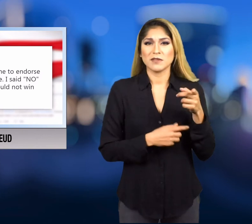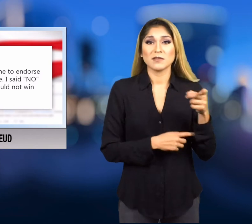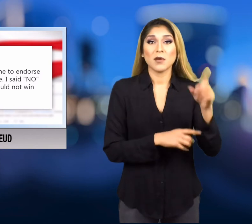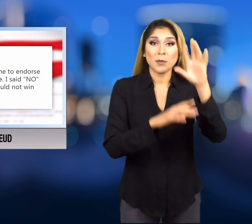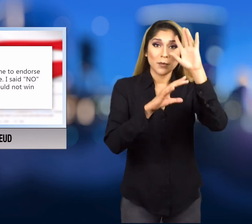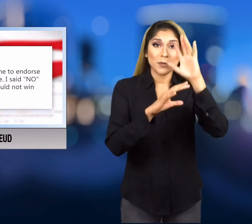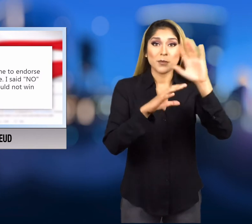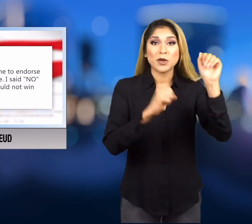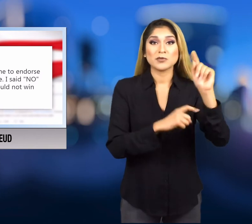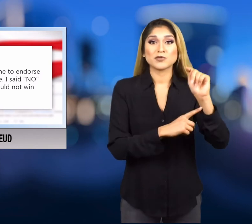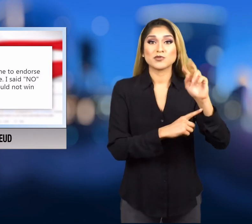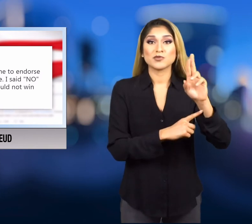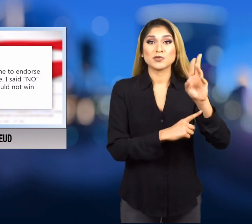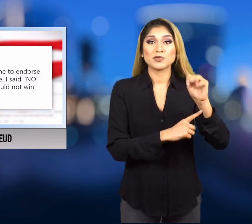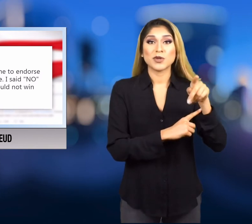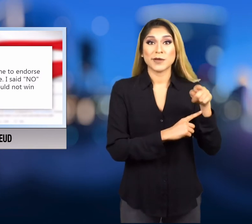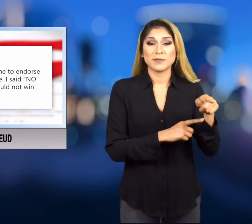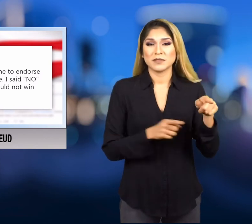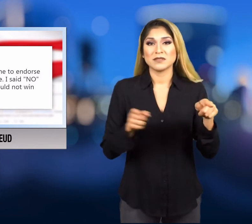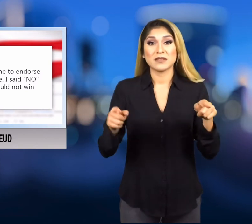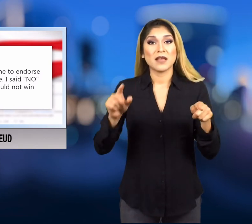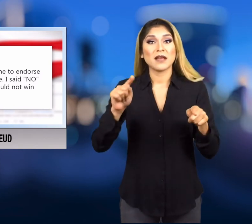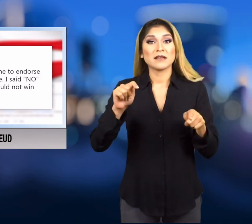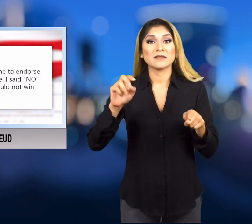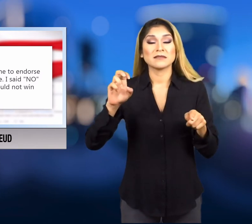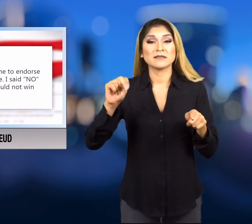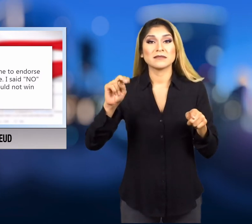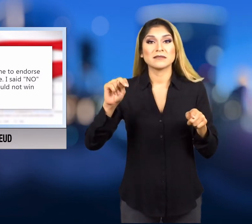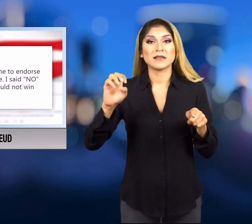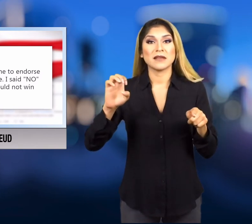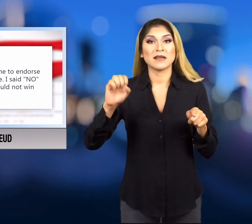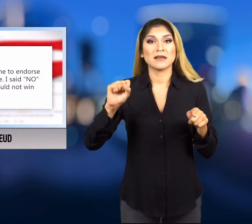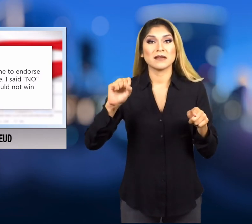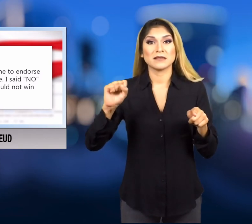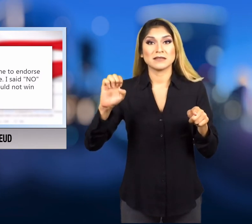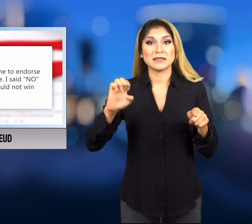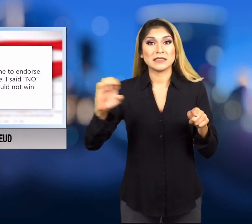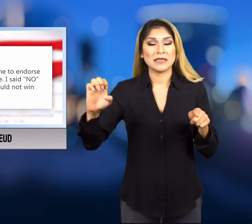President Trump and Tennessee